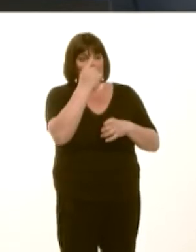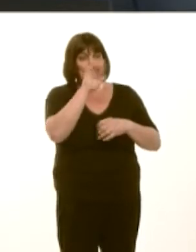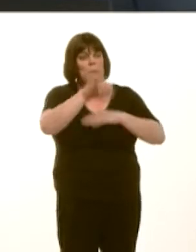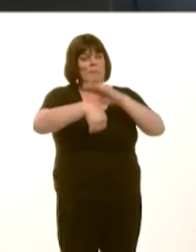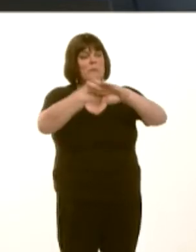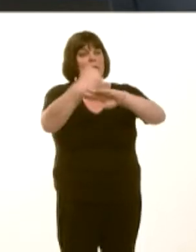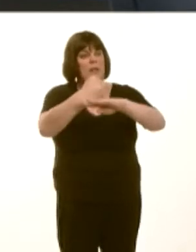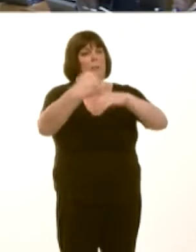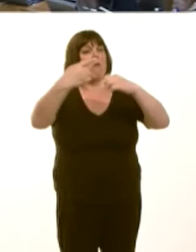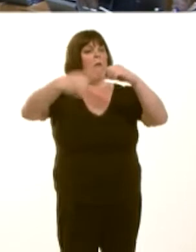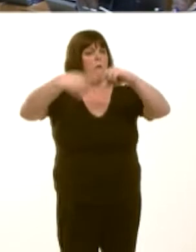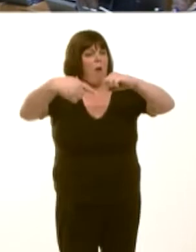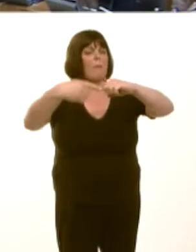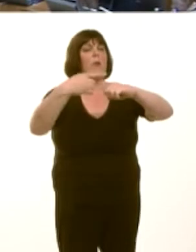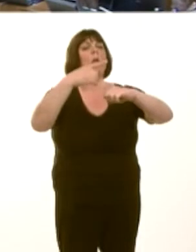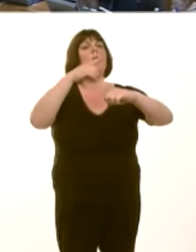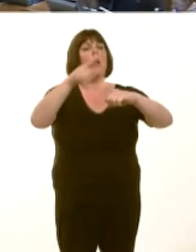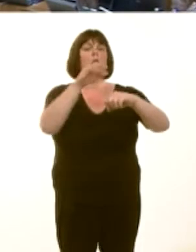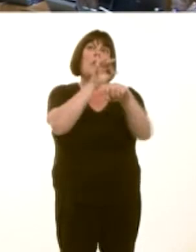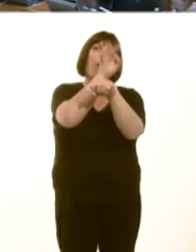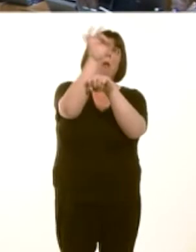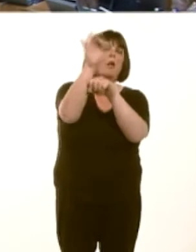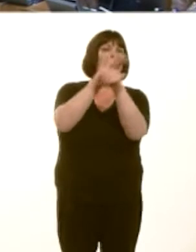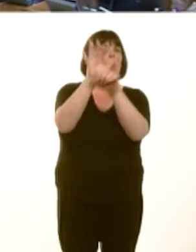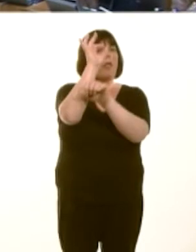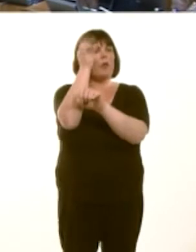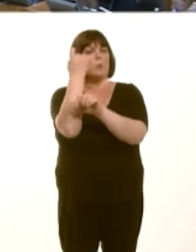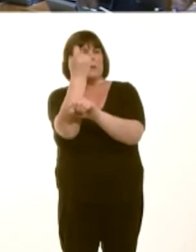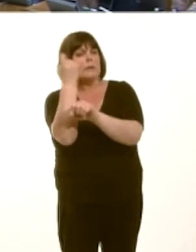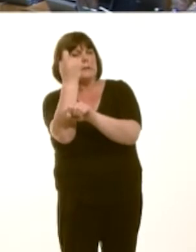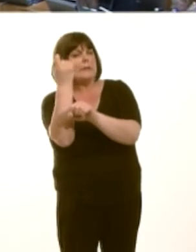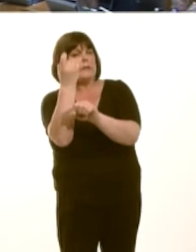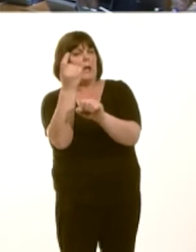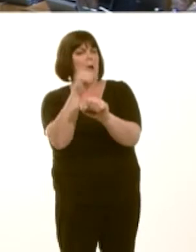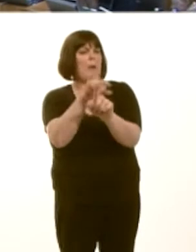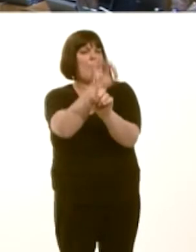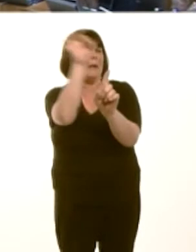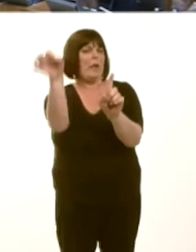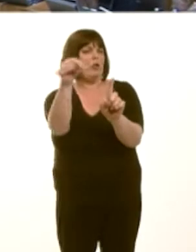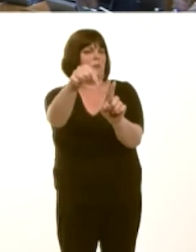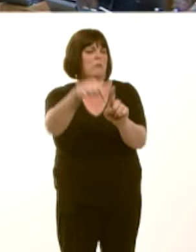William Powell: First Minister, one of the five green laws that my party is currently